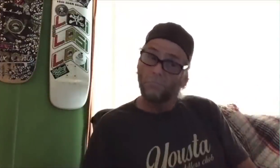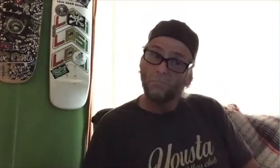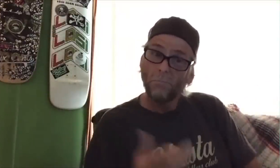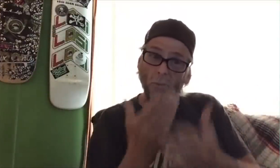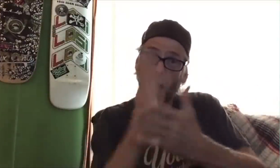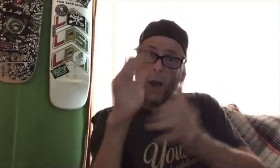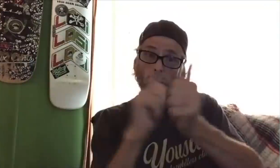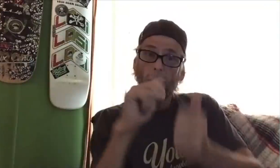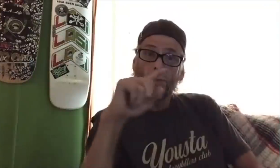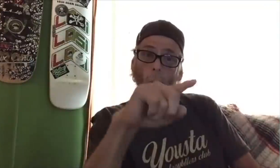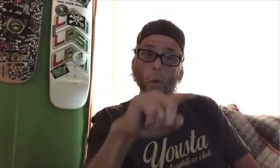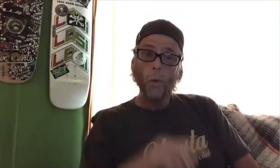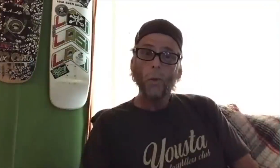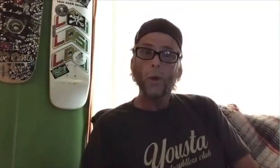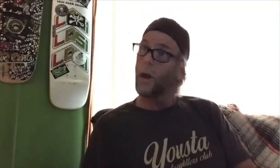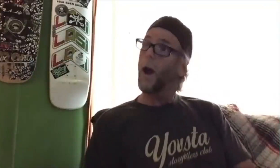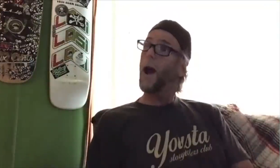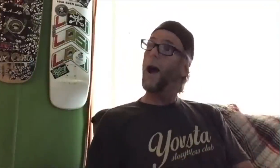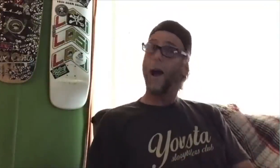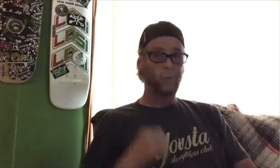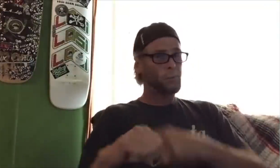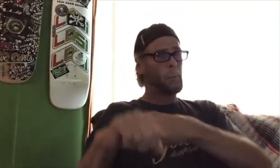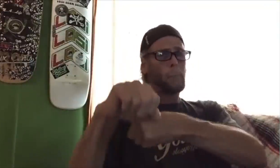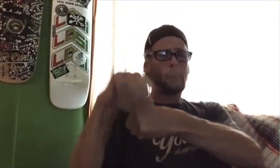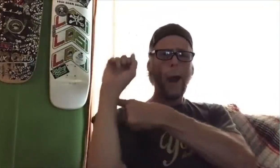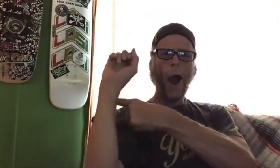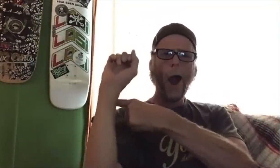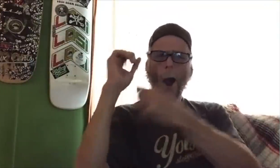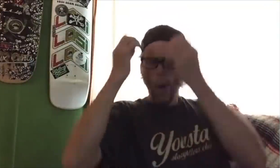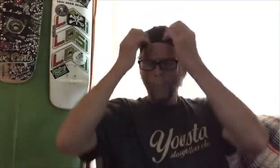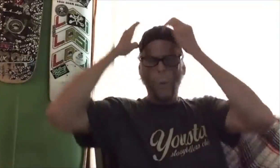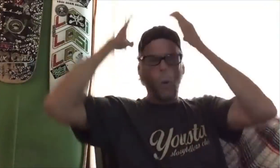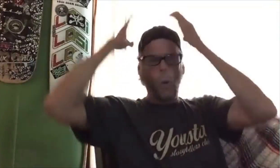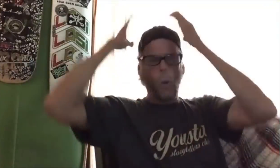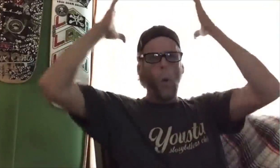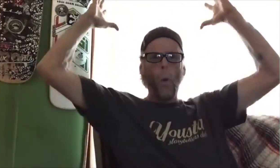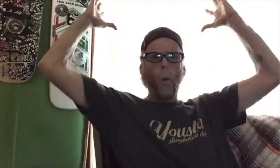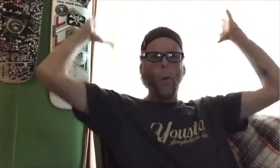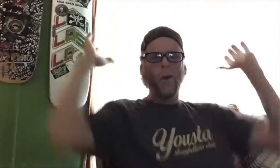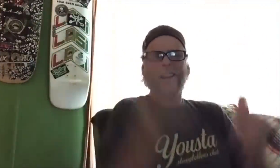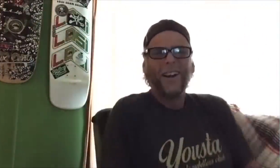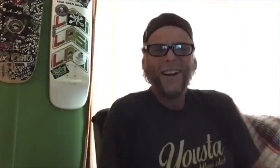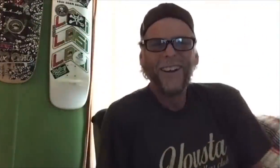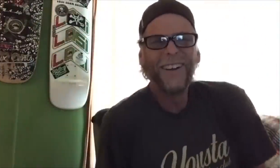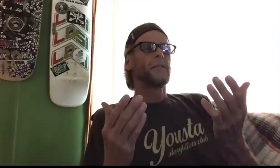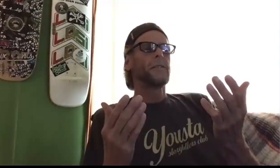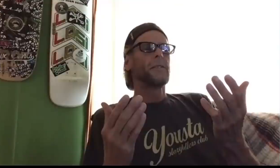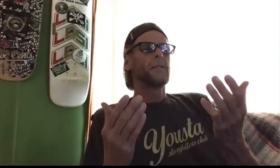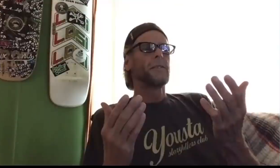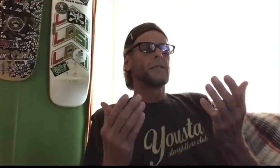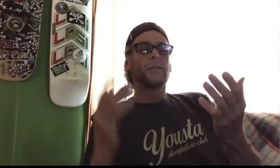and he asked, "Is that alright with you?" I mean, that was mind blowing!